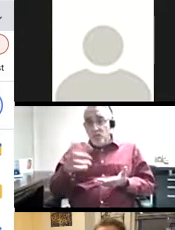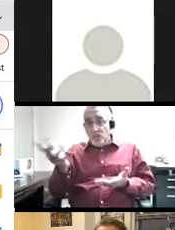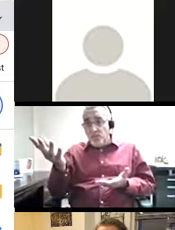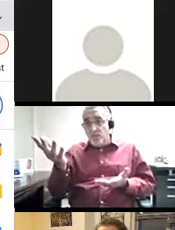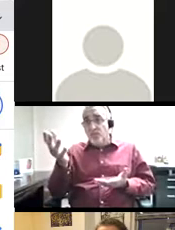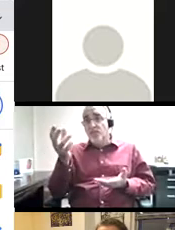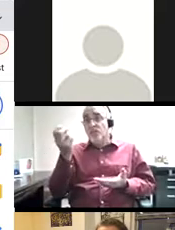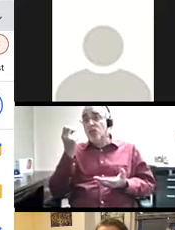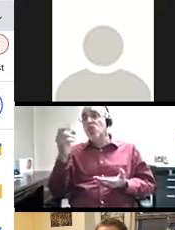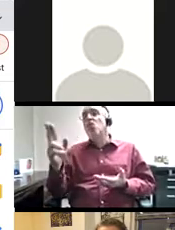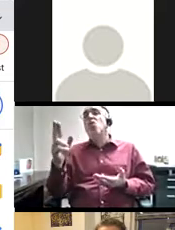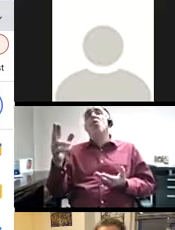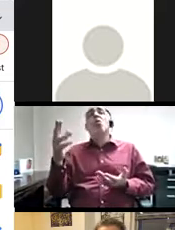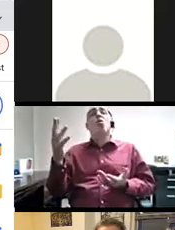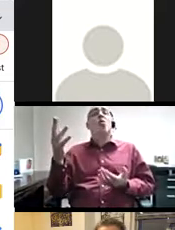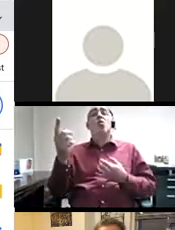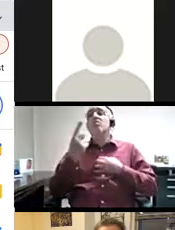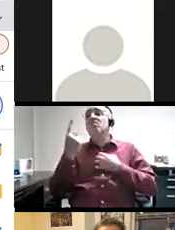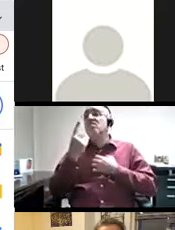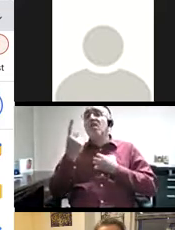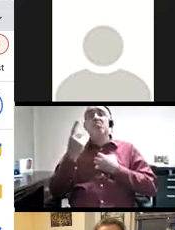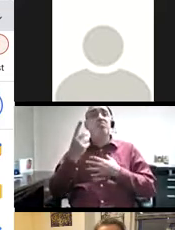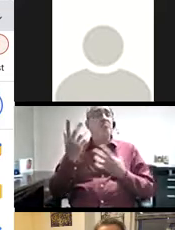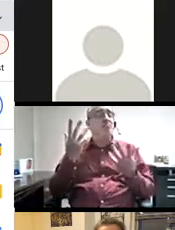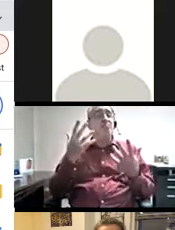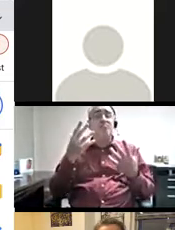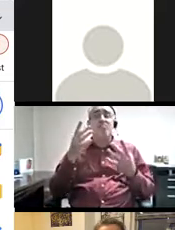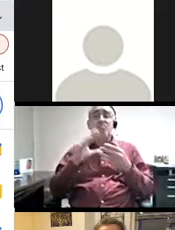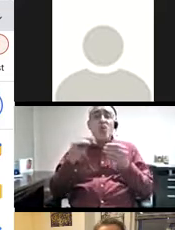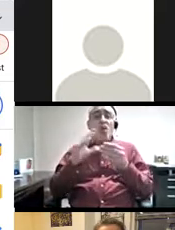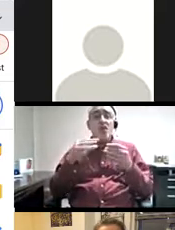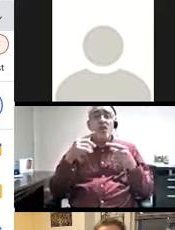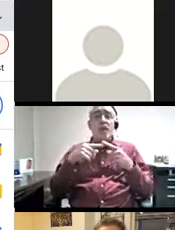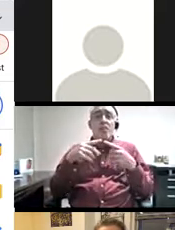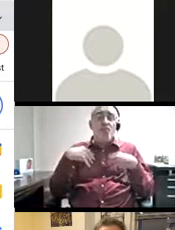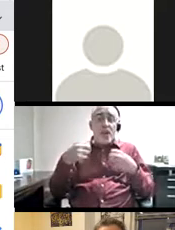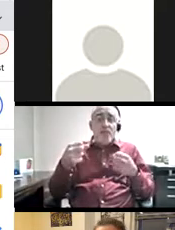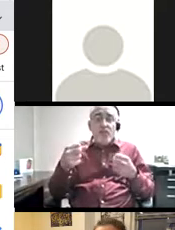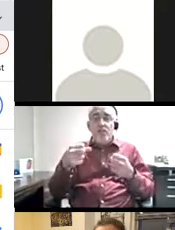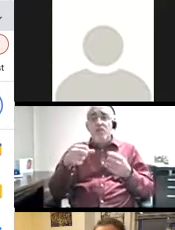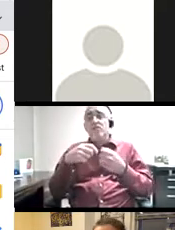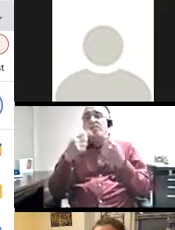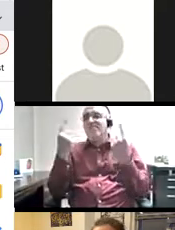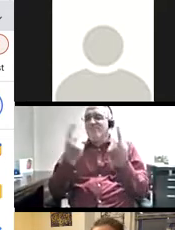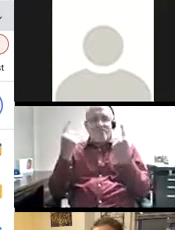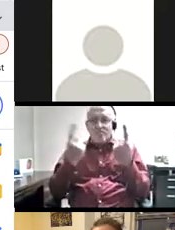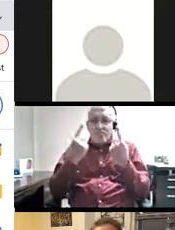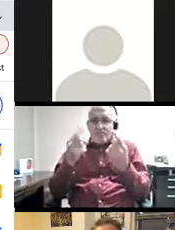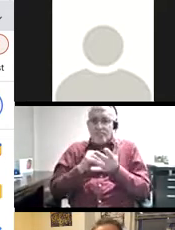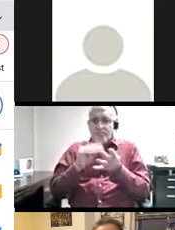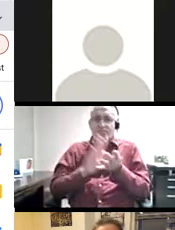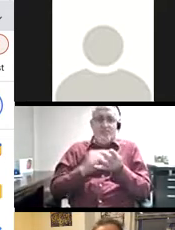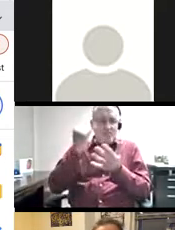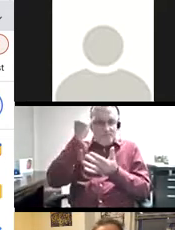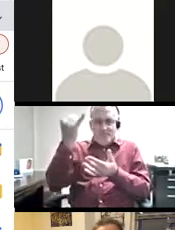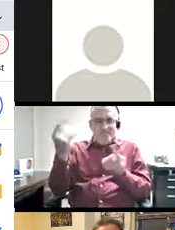have or a situation of bravery in the classroom or some kind of reflection.